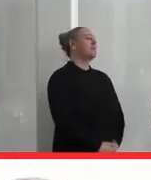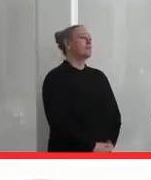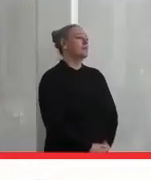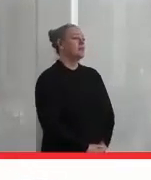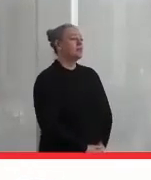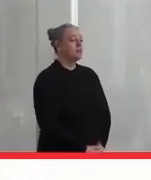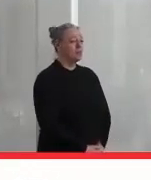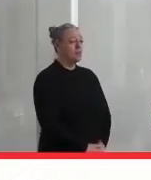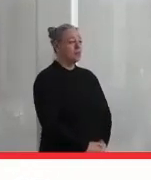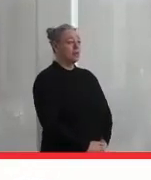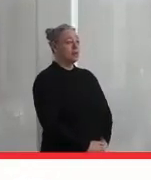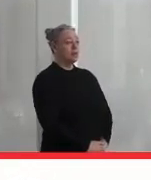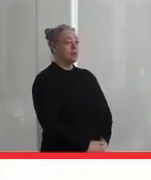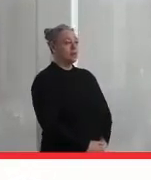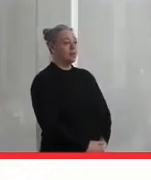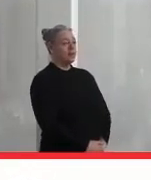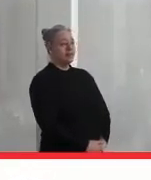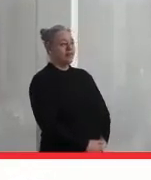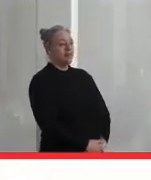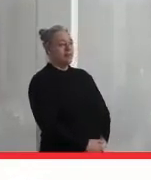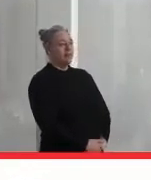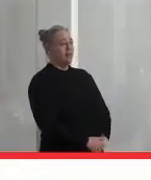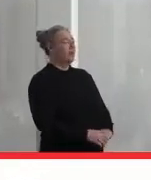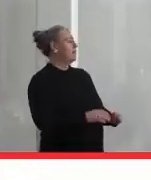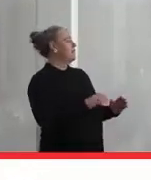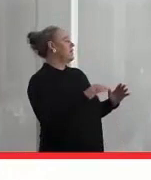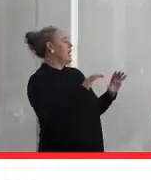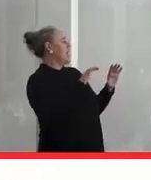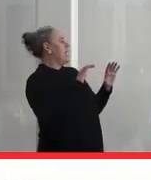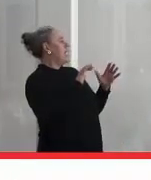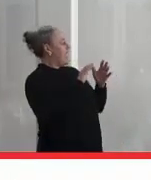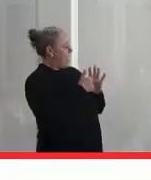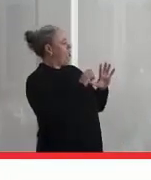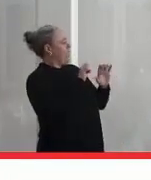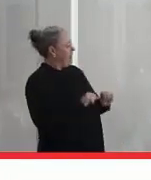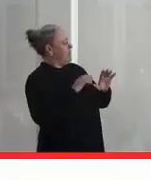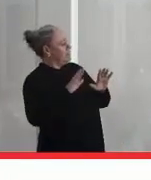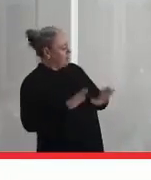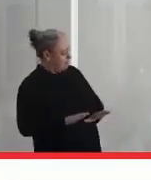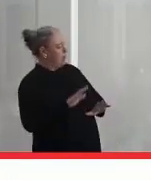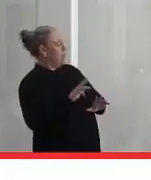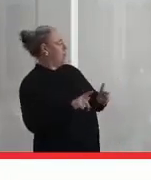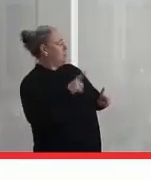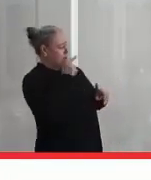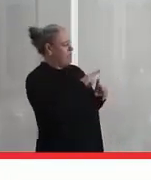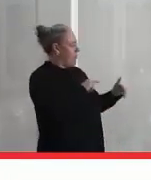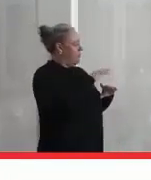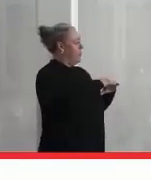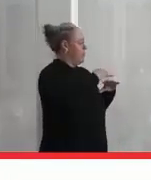How can we help with what's happening with the RCMP?